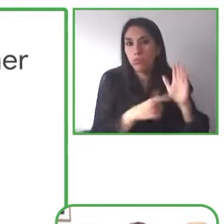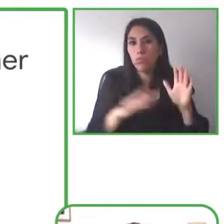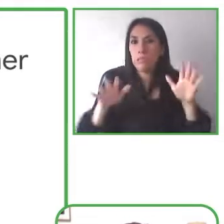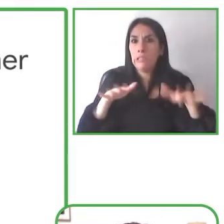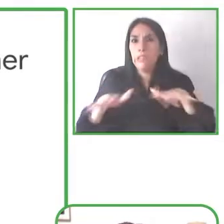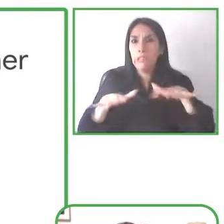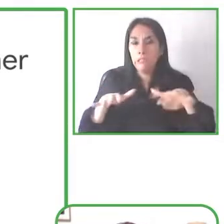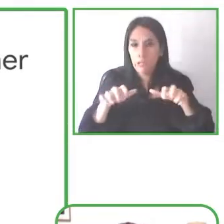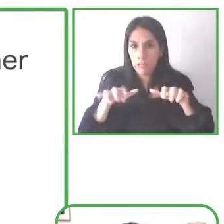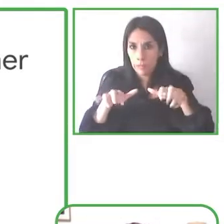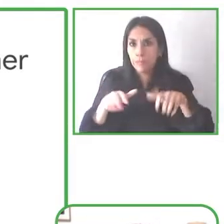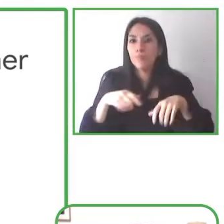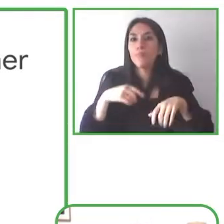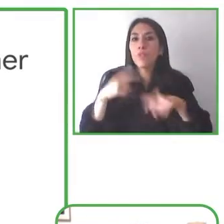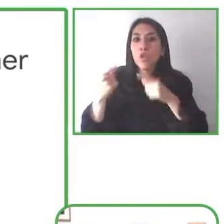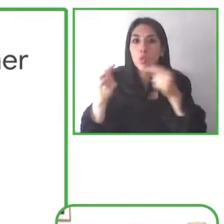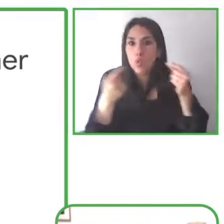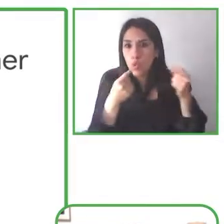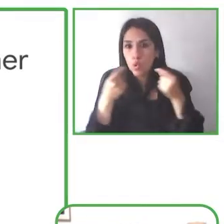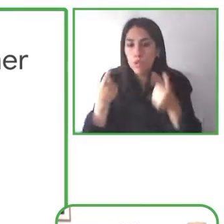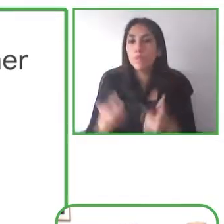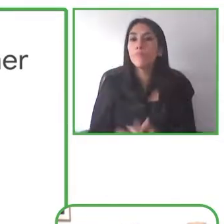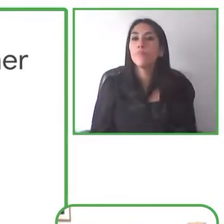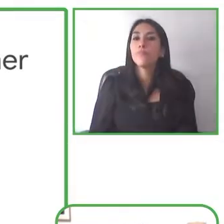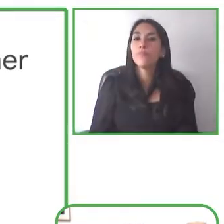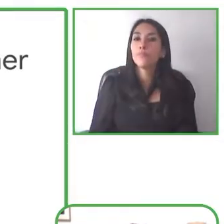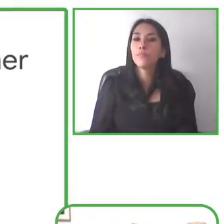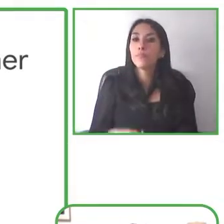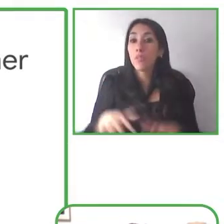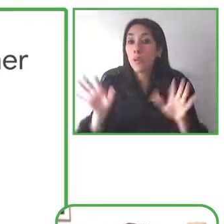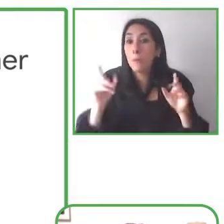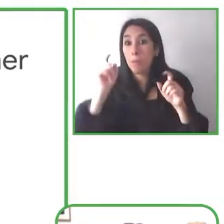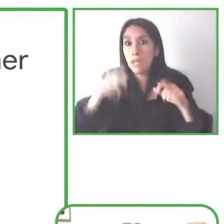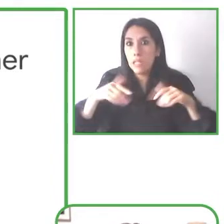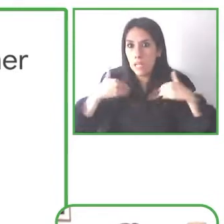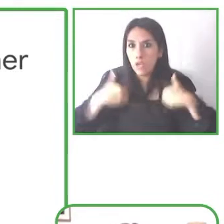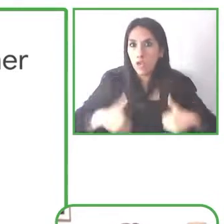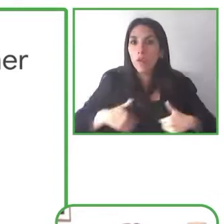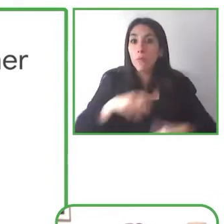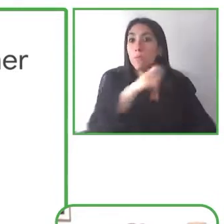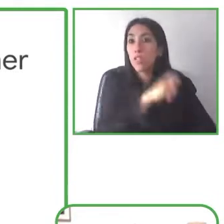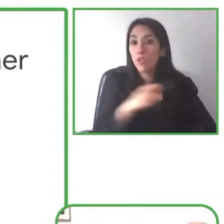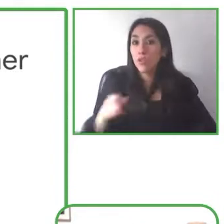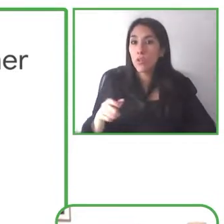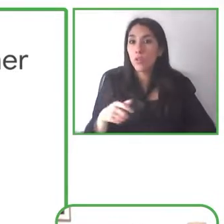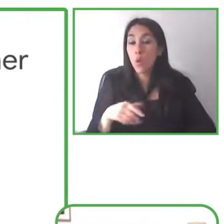employees with disabilities we also want to work on making it easier for developers and